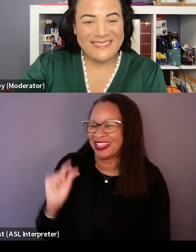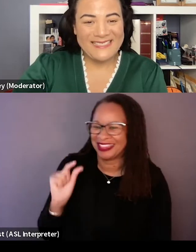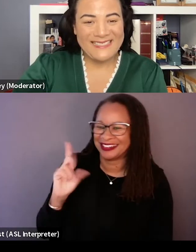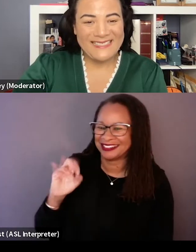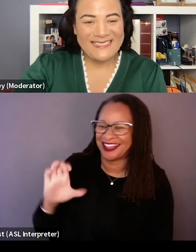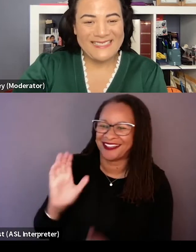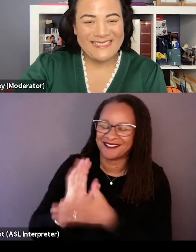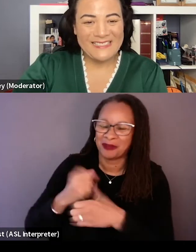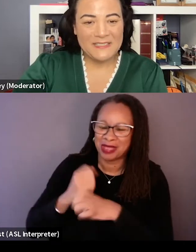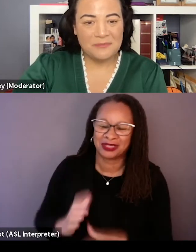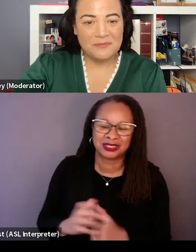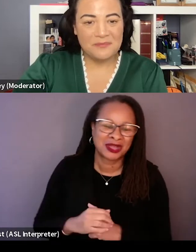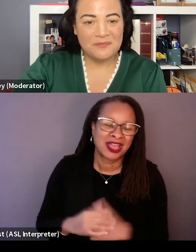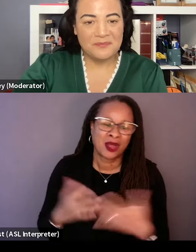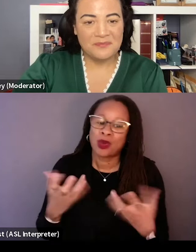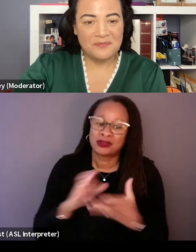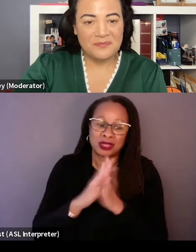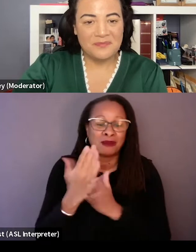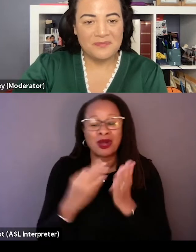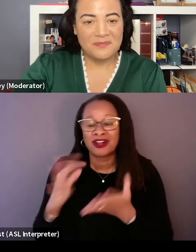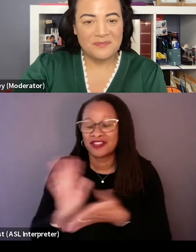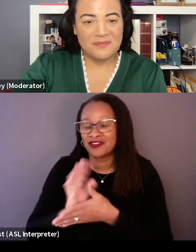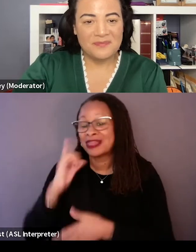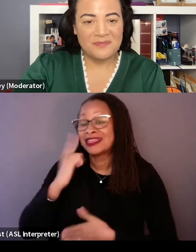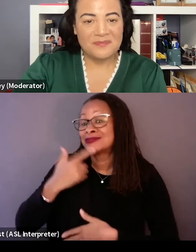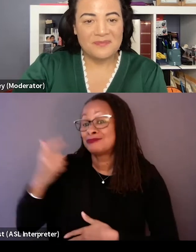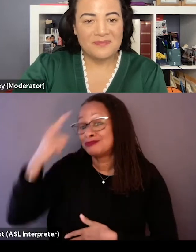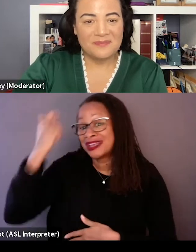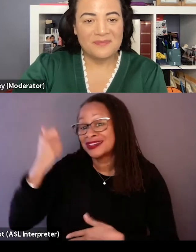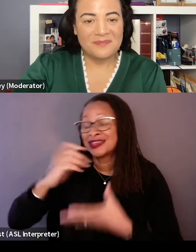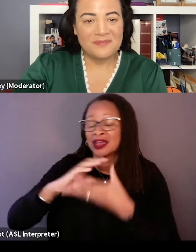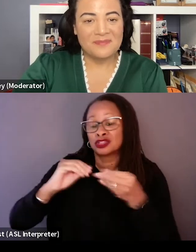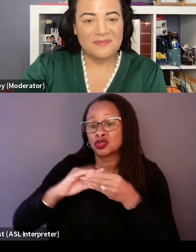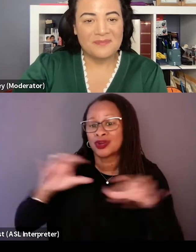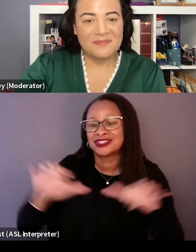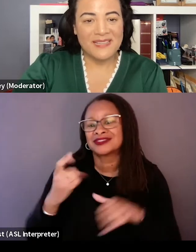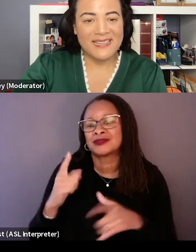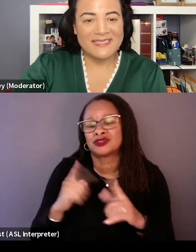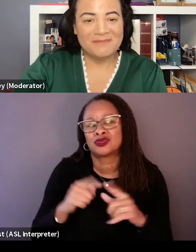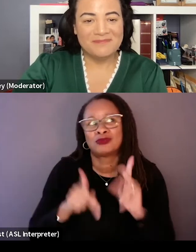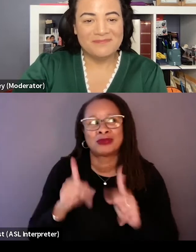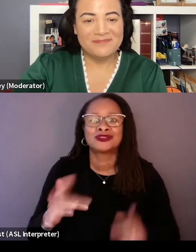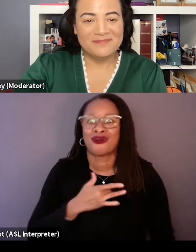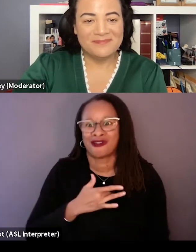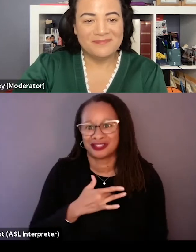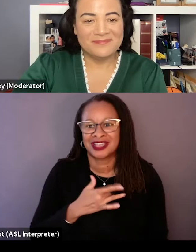wanting to be a part of this film. And I think it's because the story does something to people's hearts and Angela watched the film